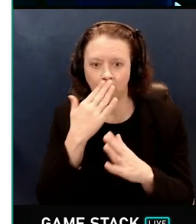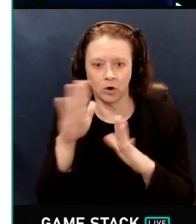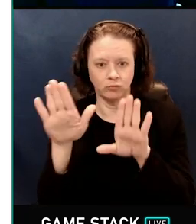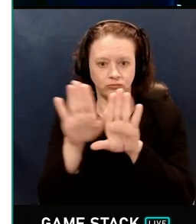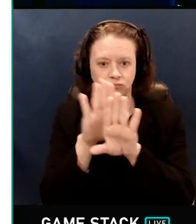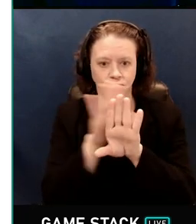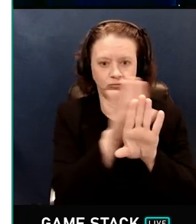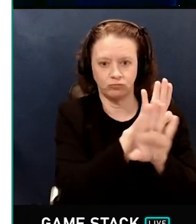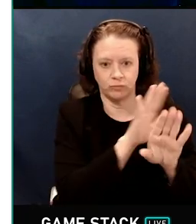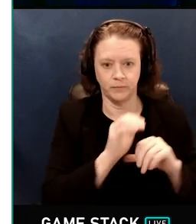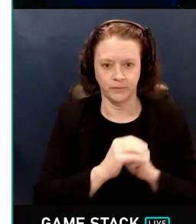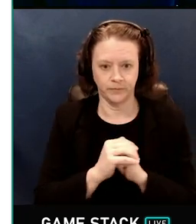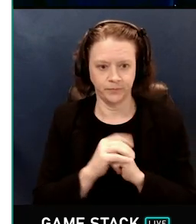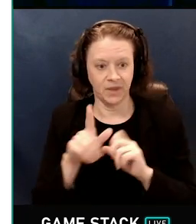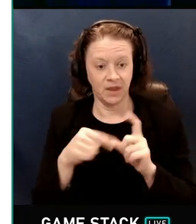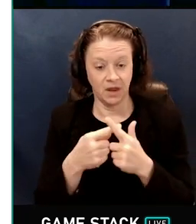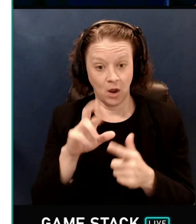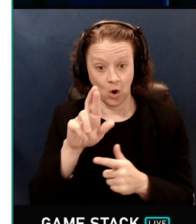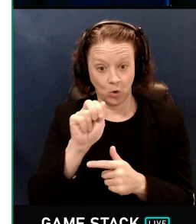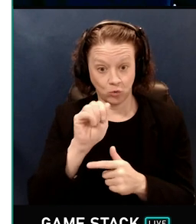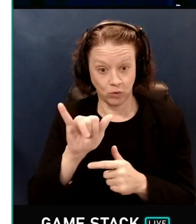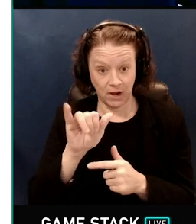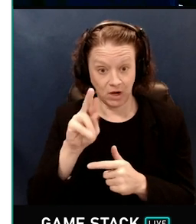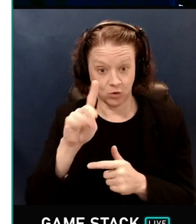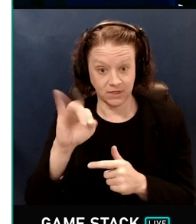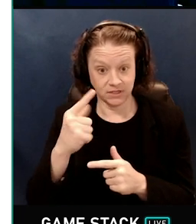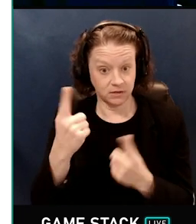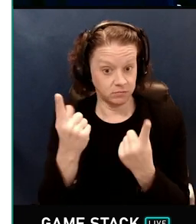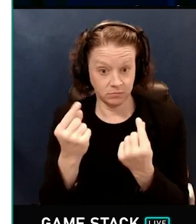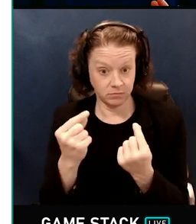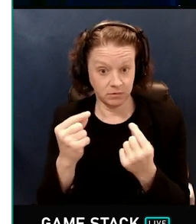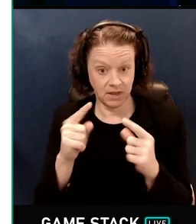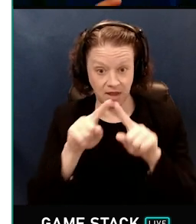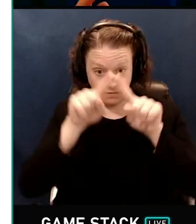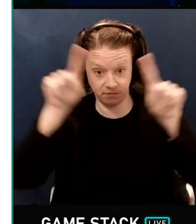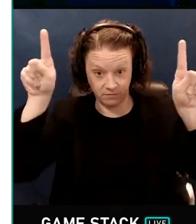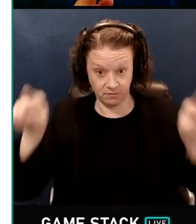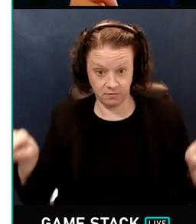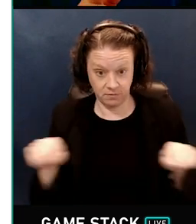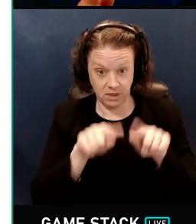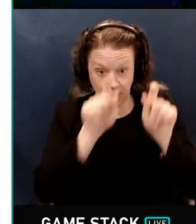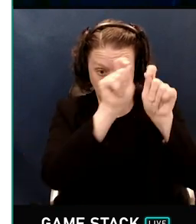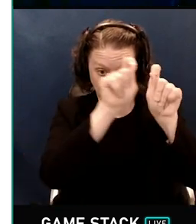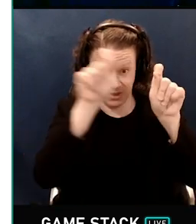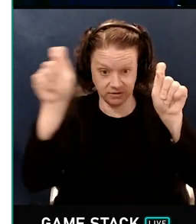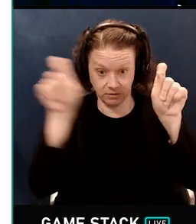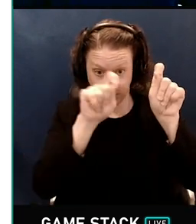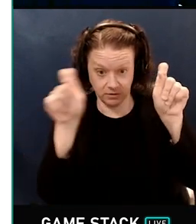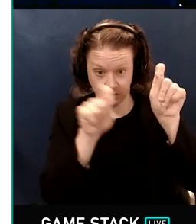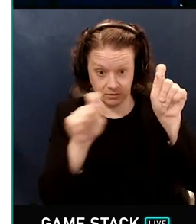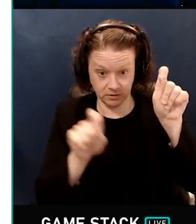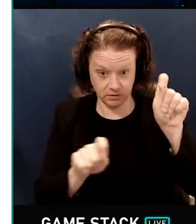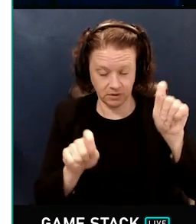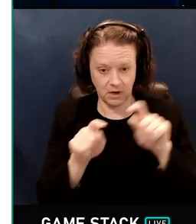loops over all the pixels on the screen, and then the hardware figures out which triangle it touches, and then